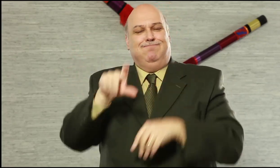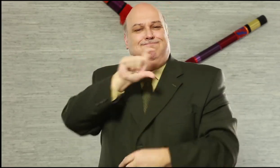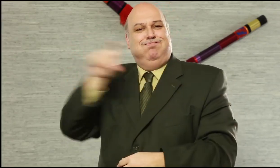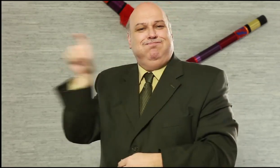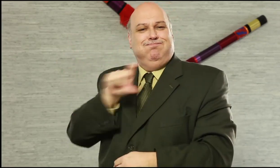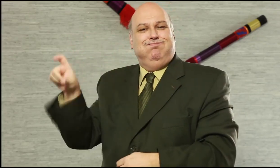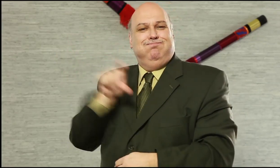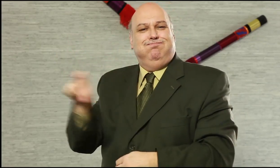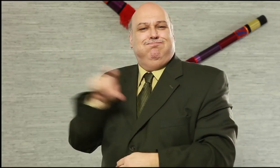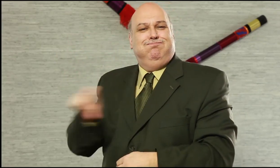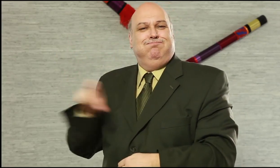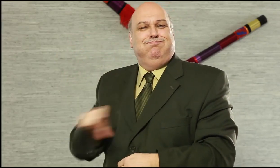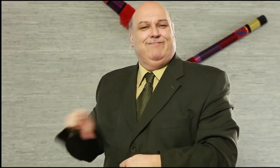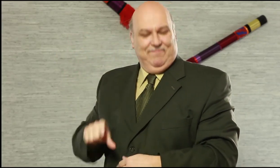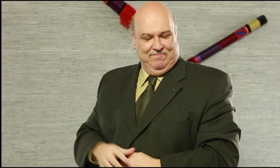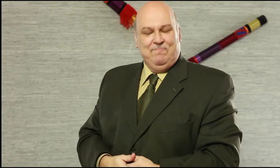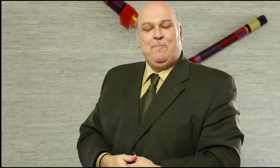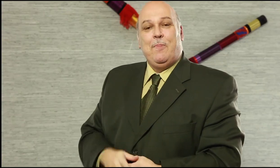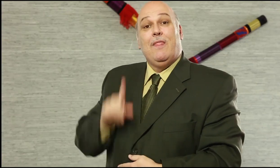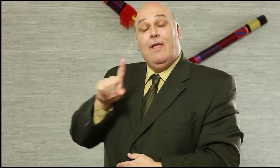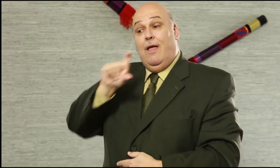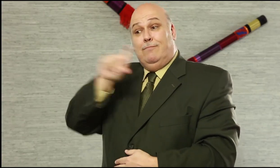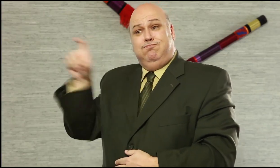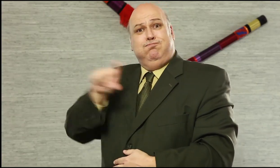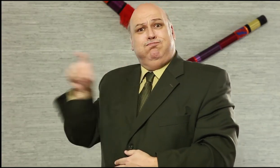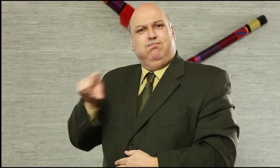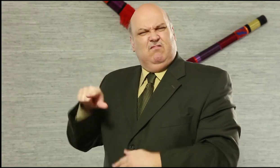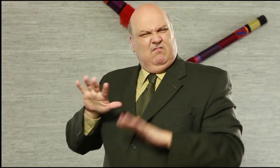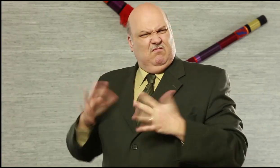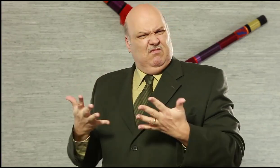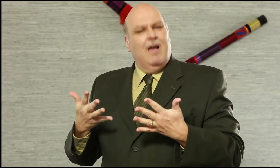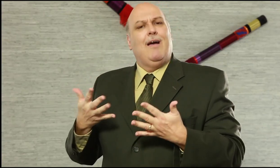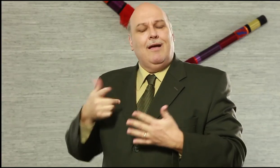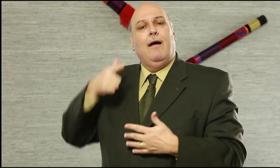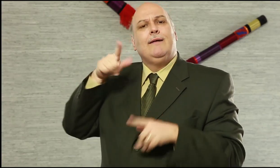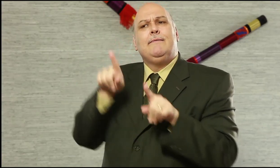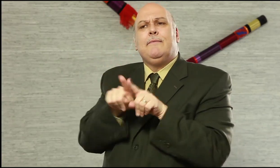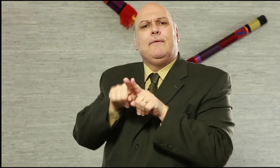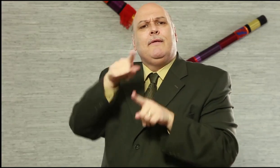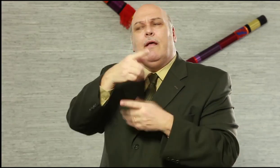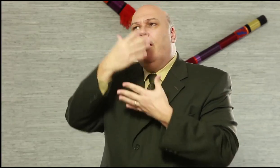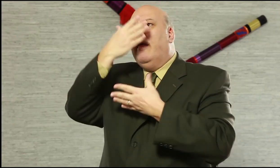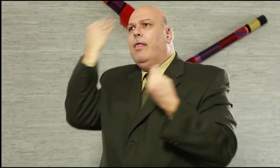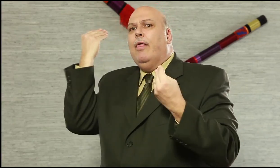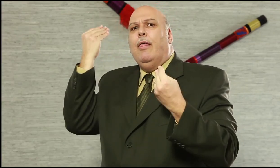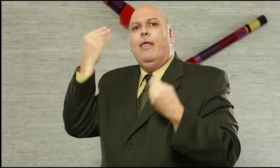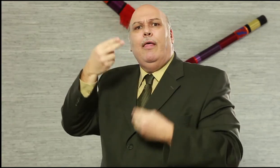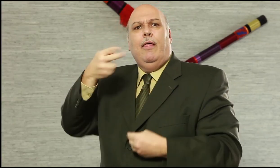to get recipes. H3 posts video reports and new shows daily. If you don’t want to miss any of